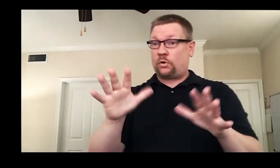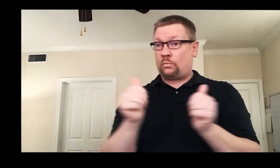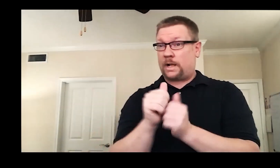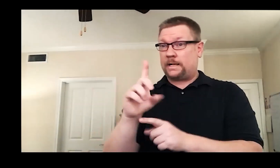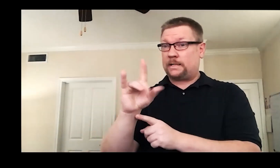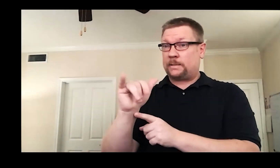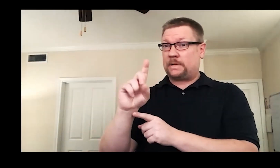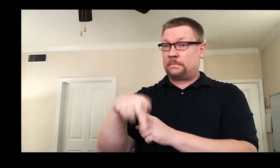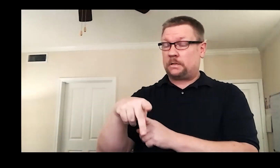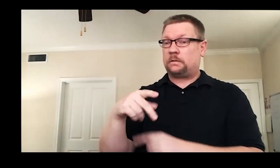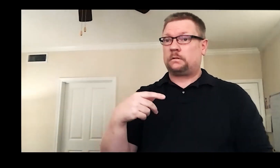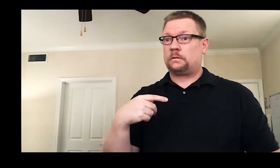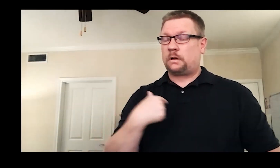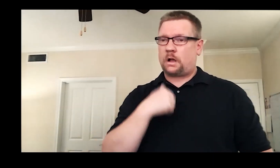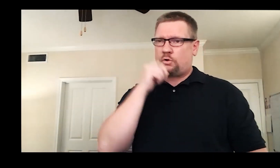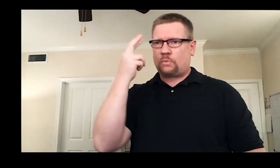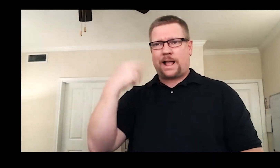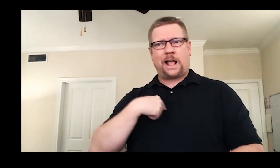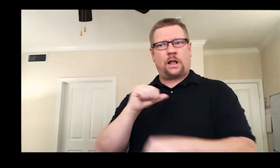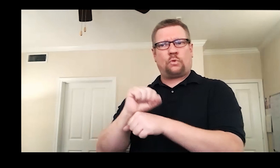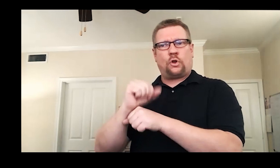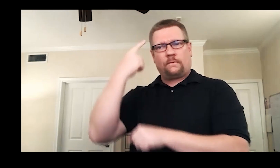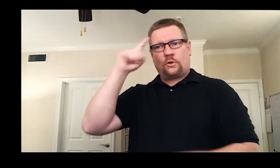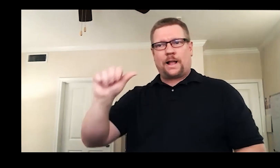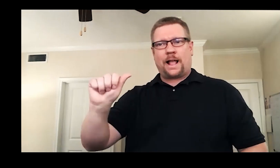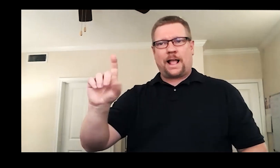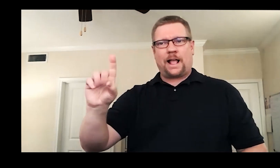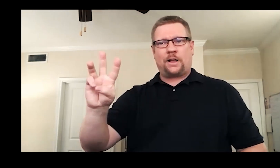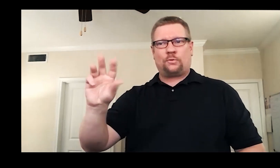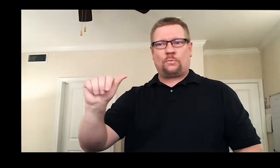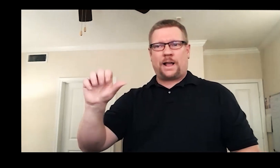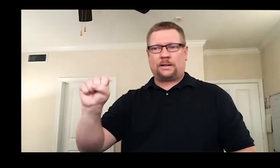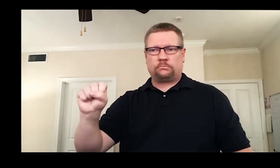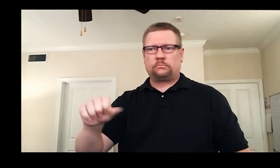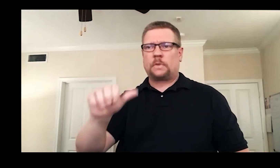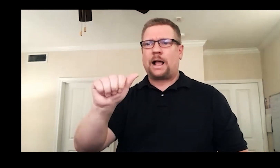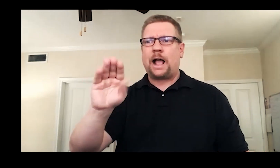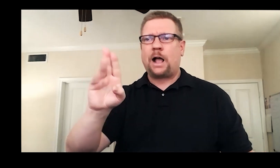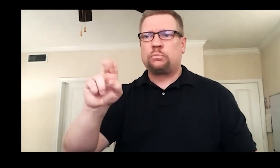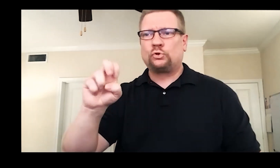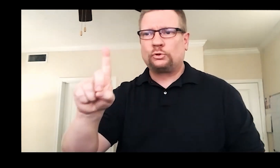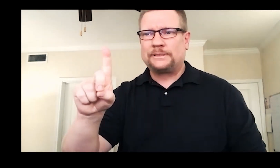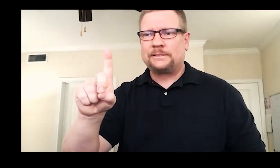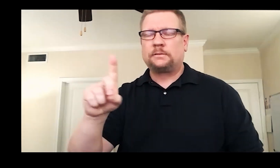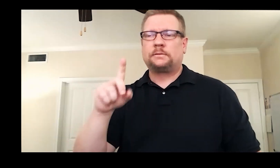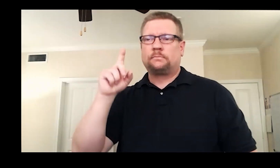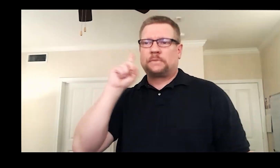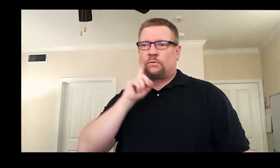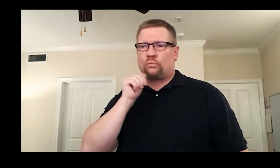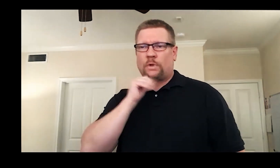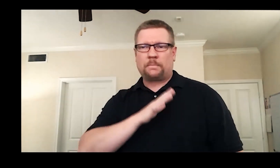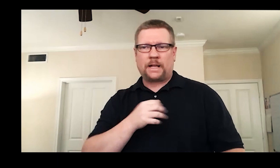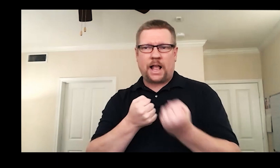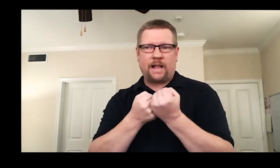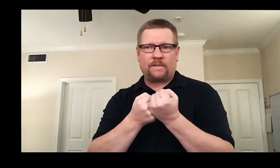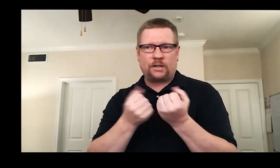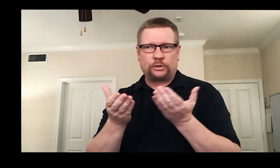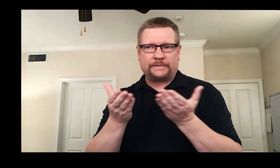After working with DYDP, I forgot, I worked with ADWAS, Abused Deaf Women’s Advocacy Services